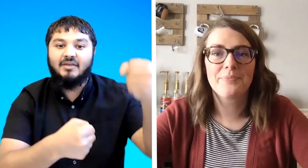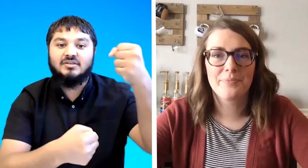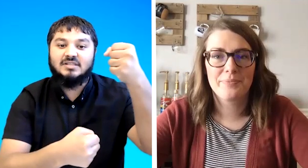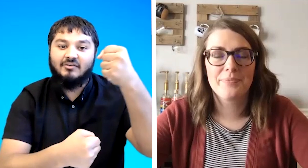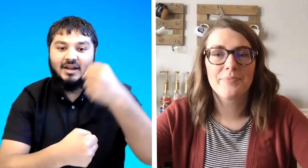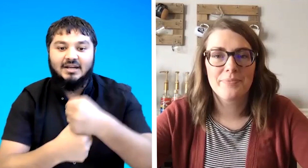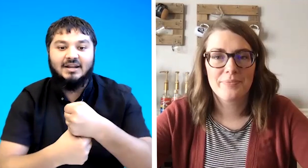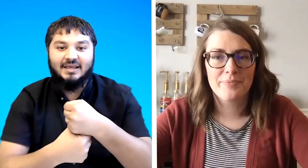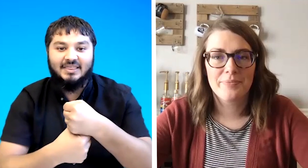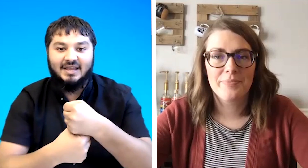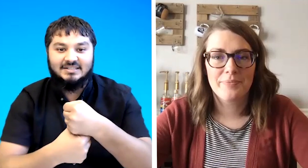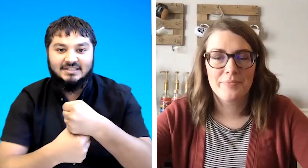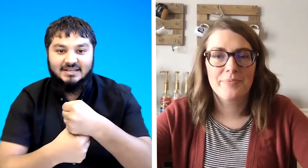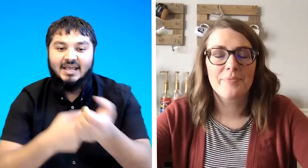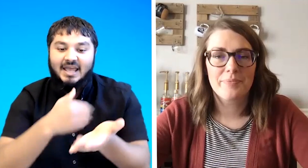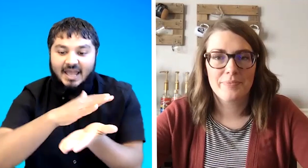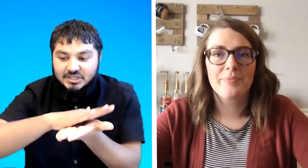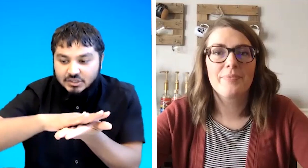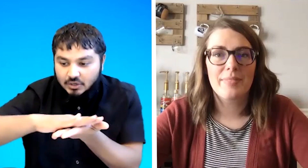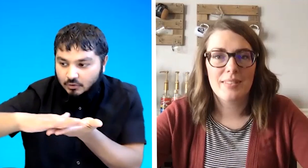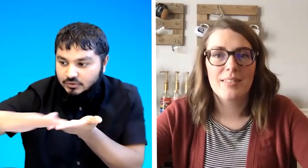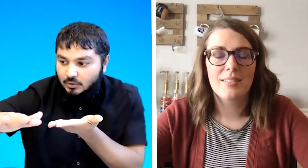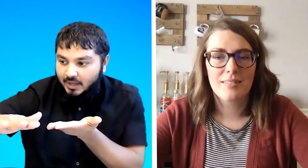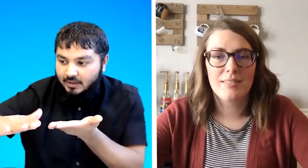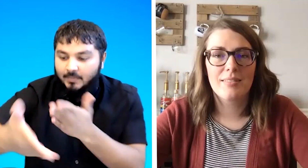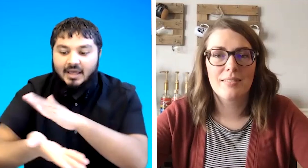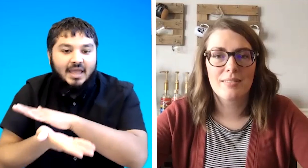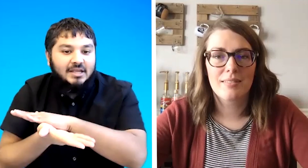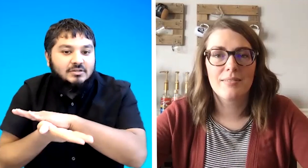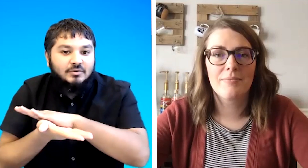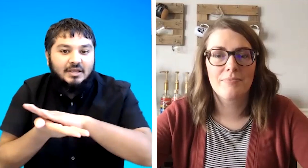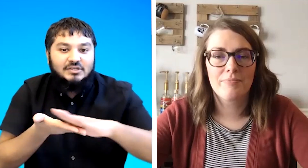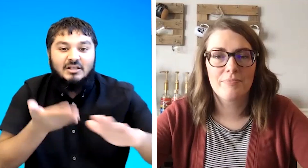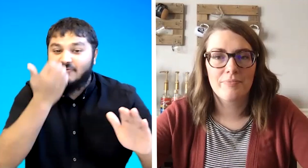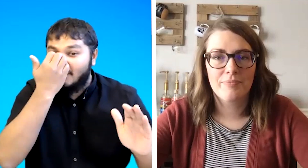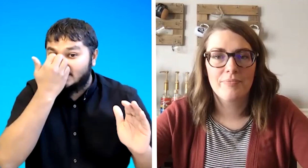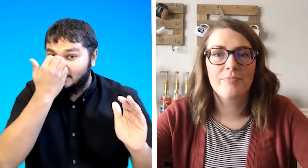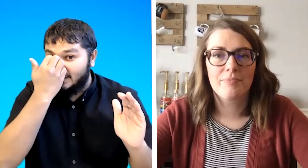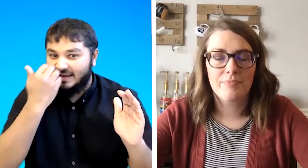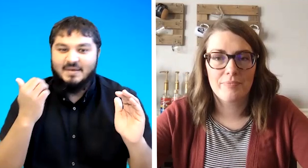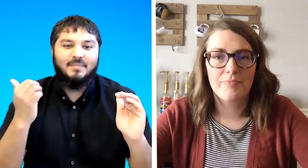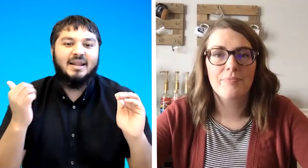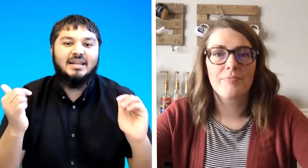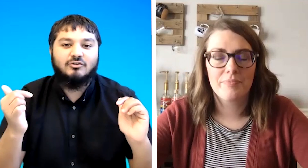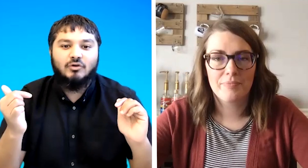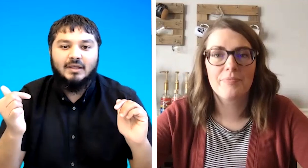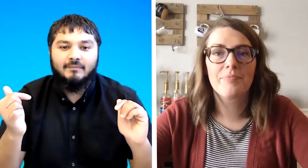it's left-handed like that h goes away but h can you see it's very similar but literally